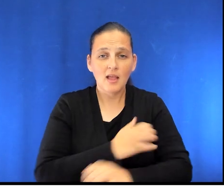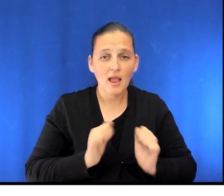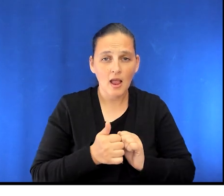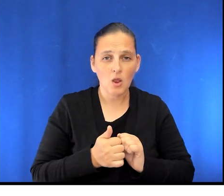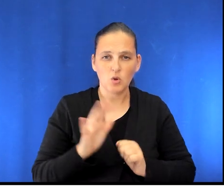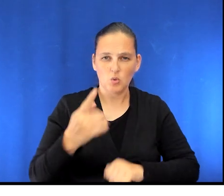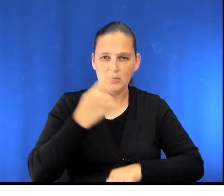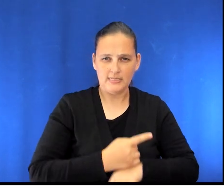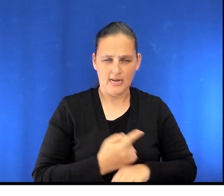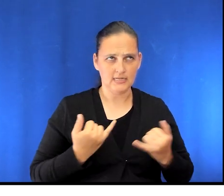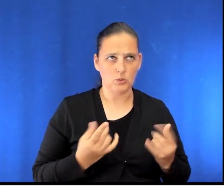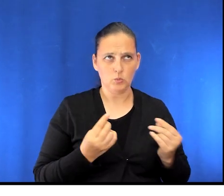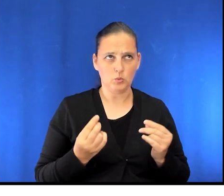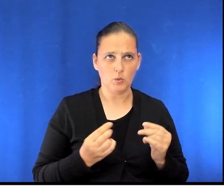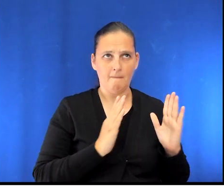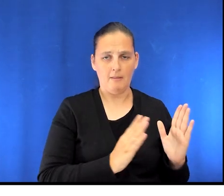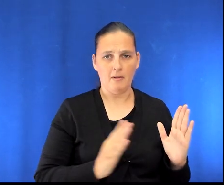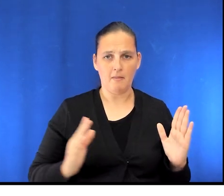any important energy consuming plans.